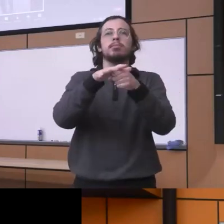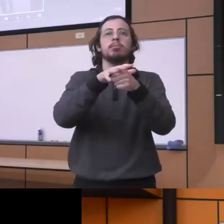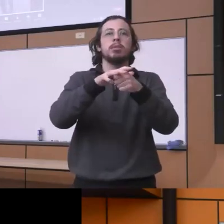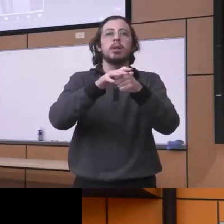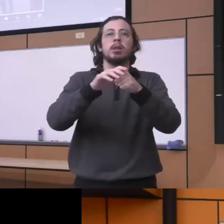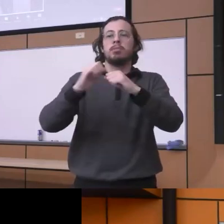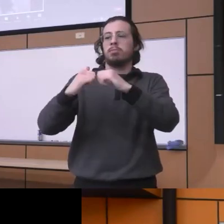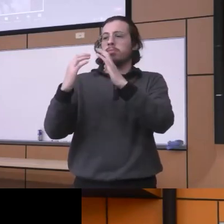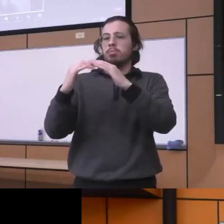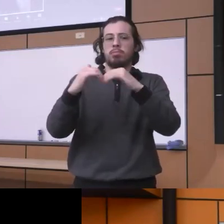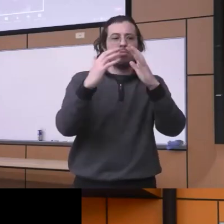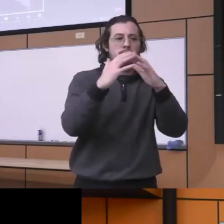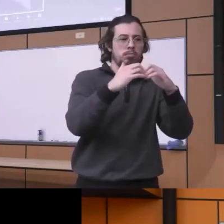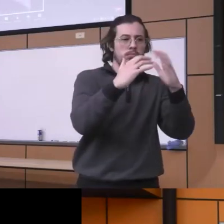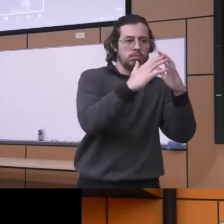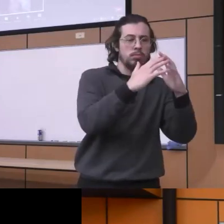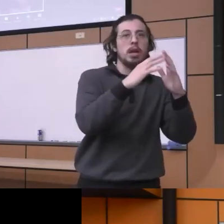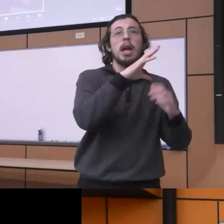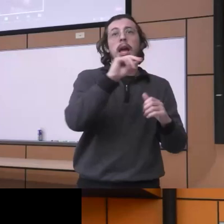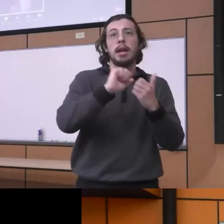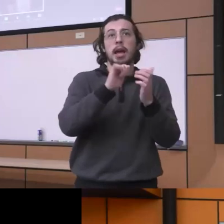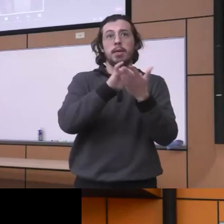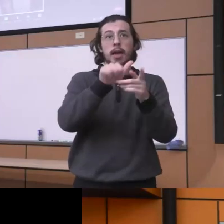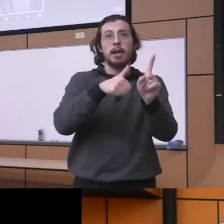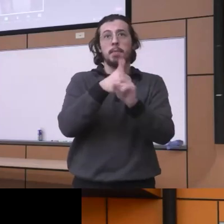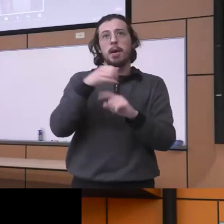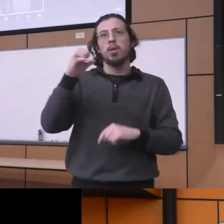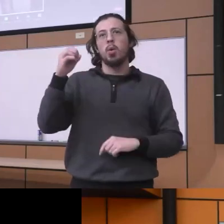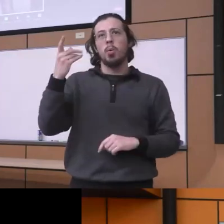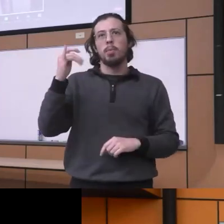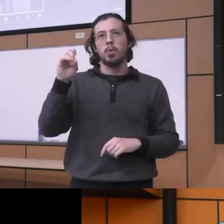a result of medical marijuana and the impact on the opioid epidemic so stay tuned this is really